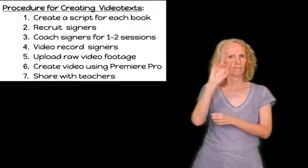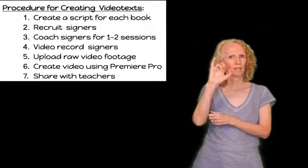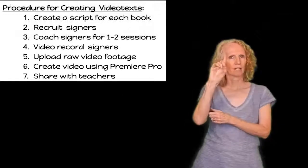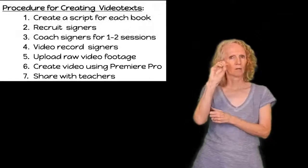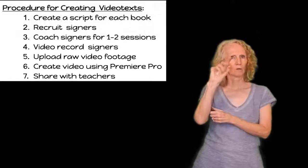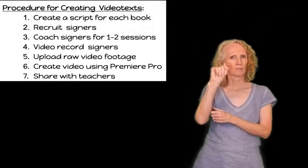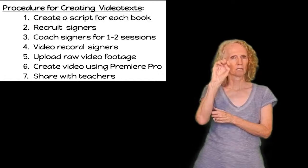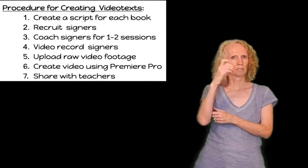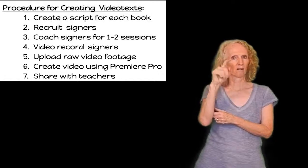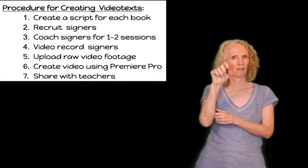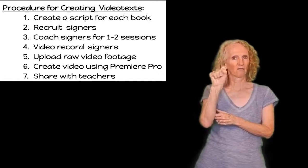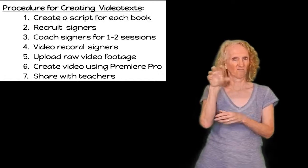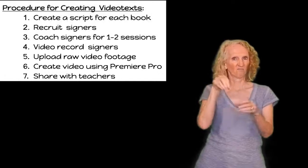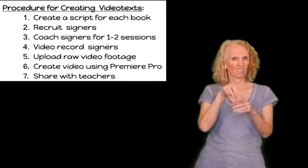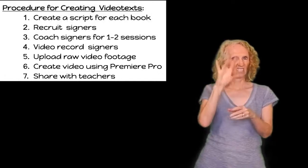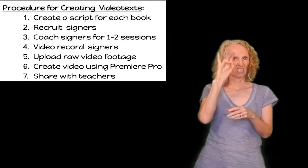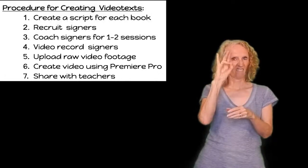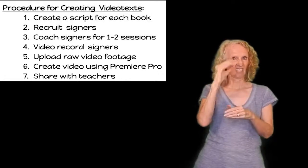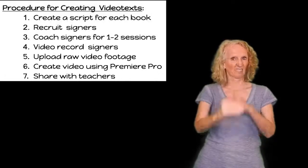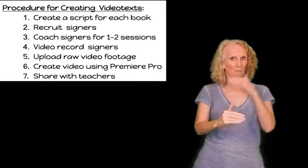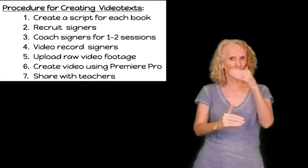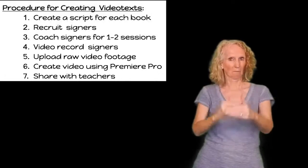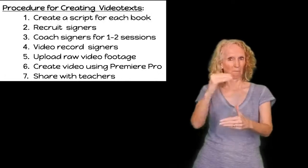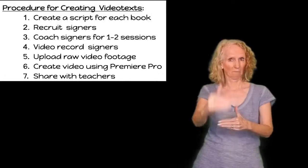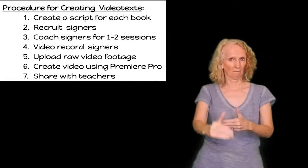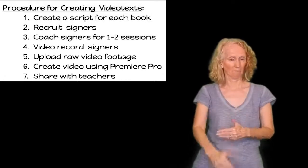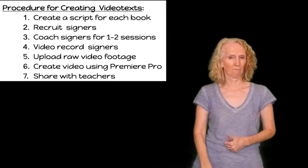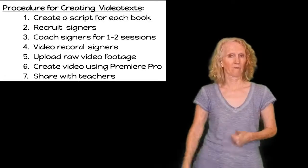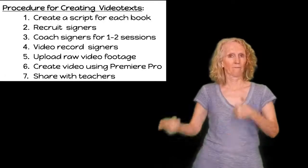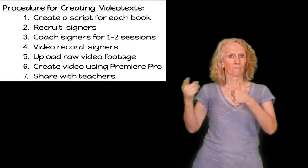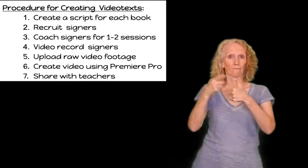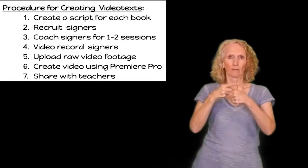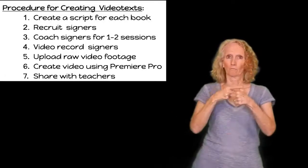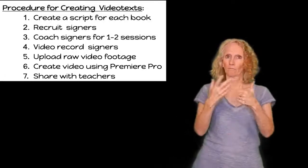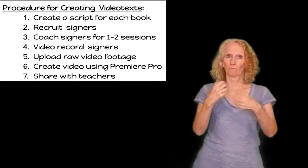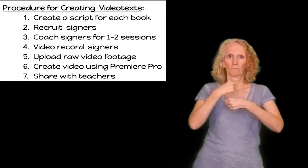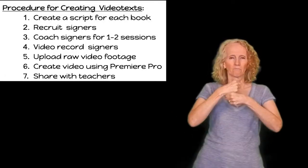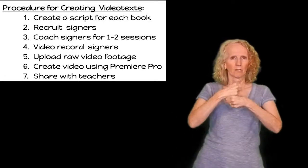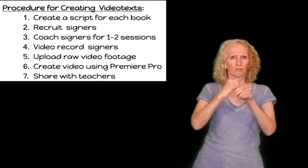procedure for doing this there are seven